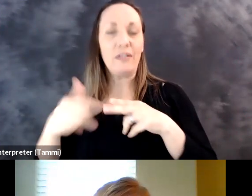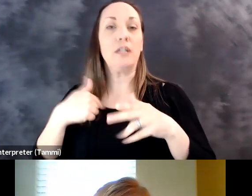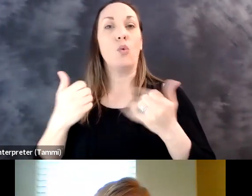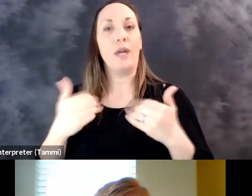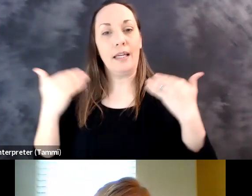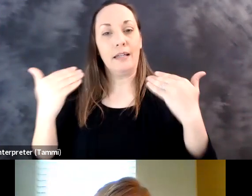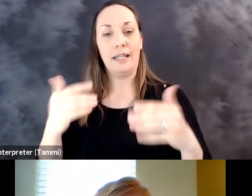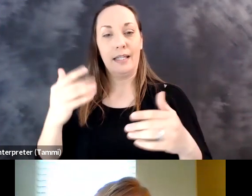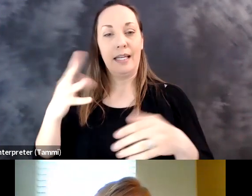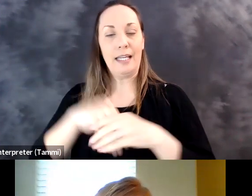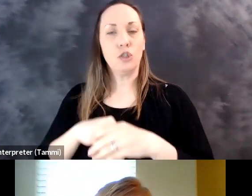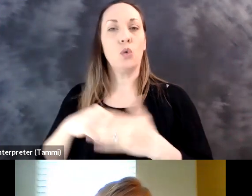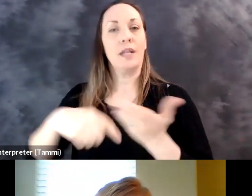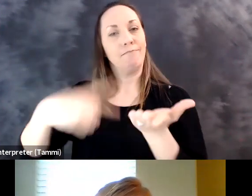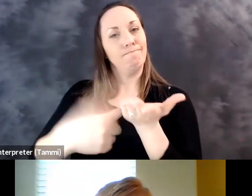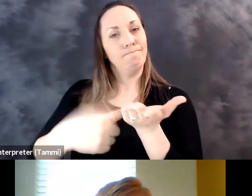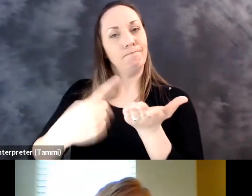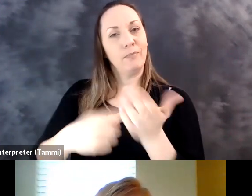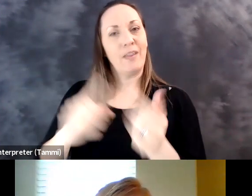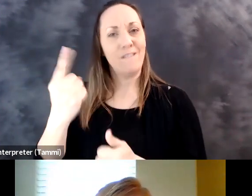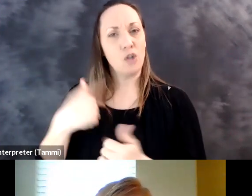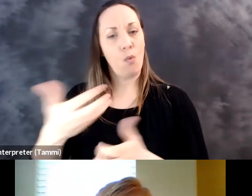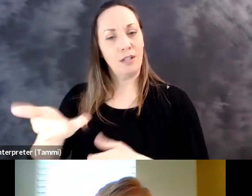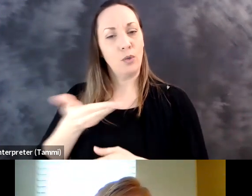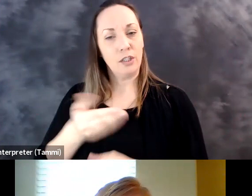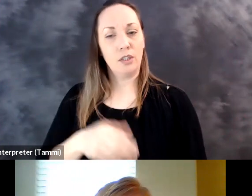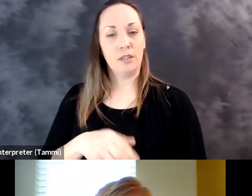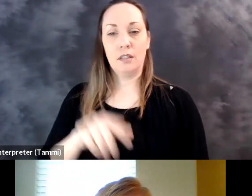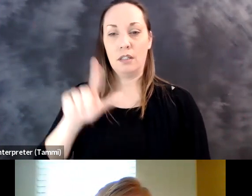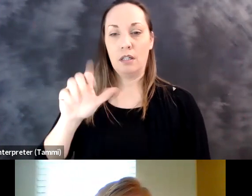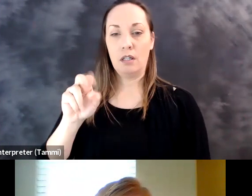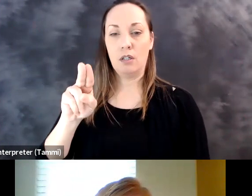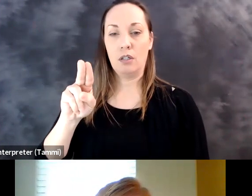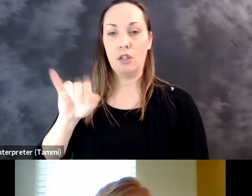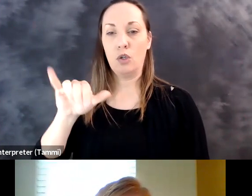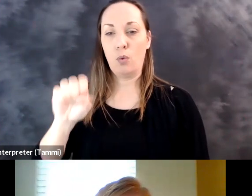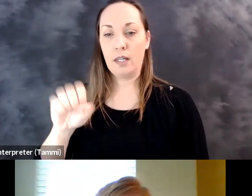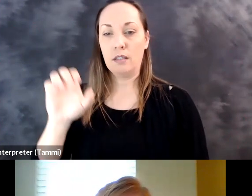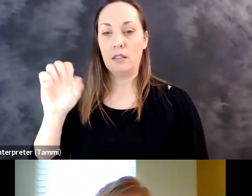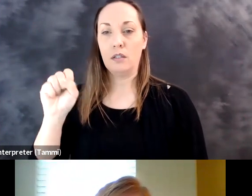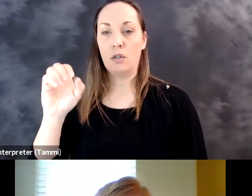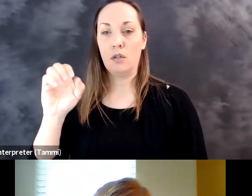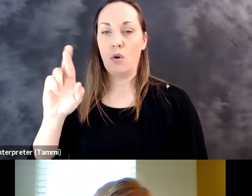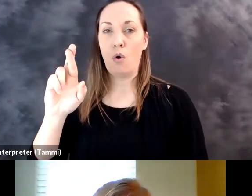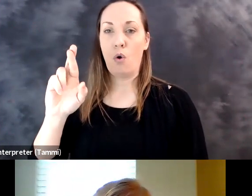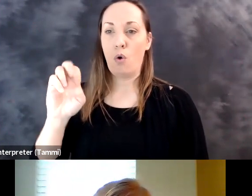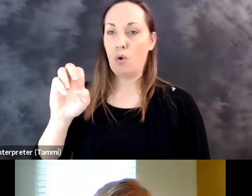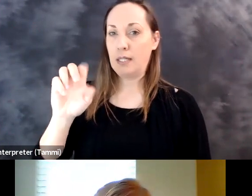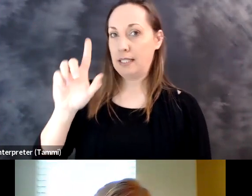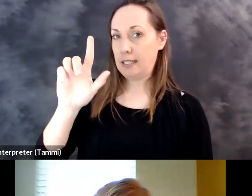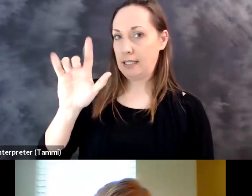I'm going to introduce them quickly so